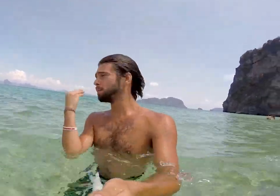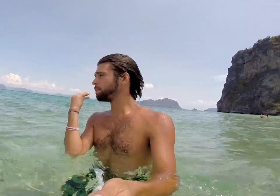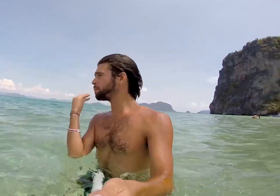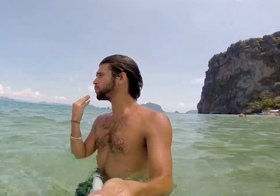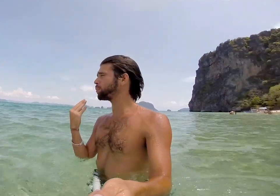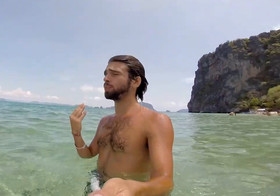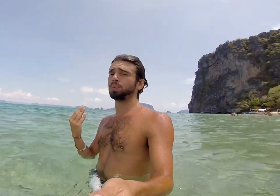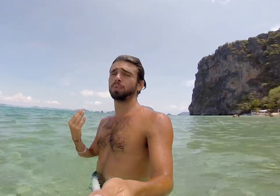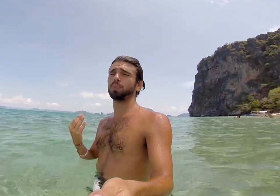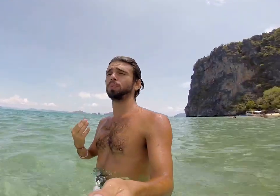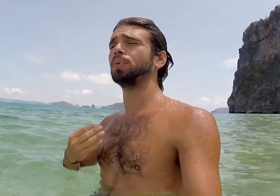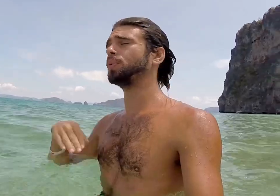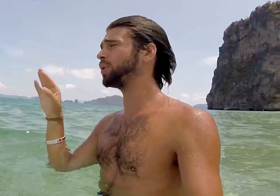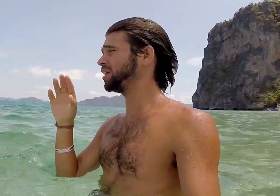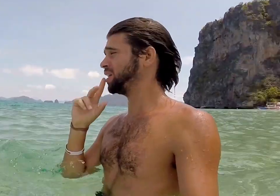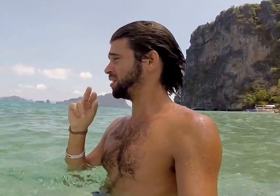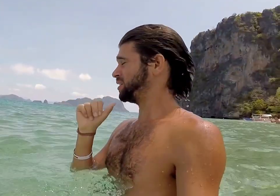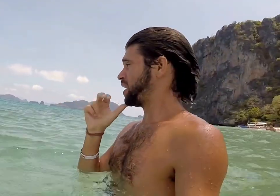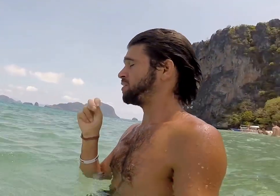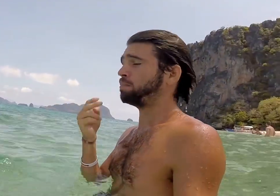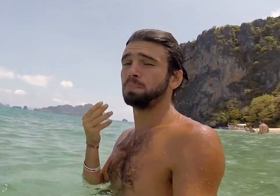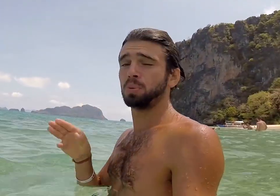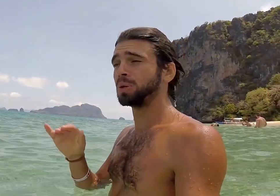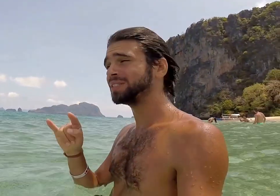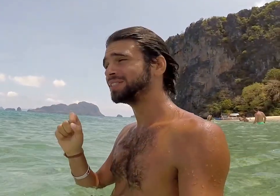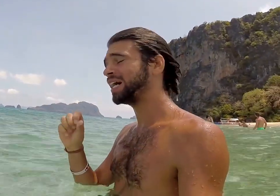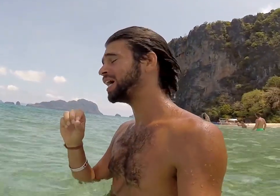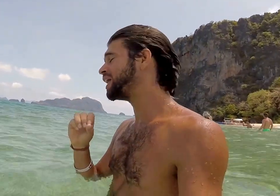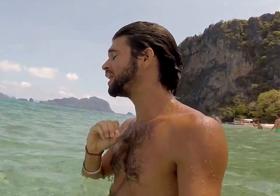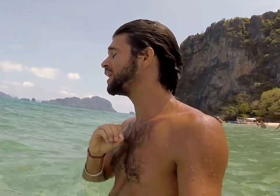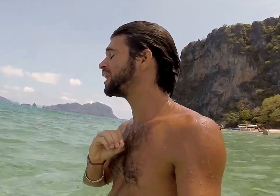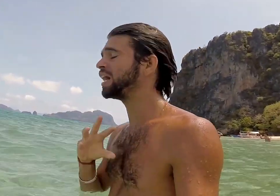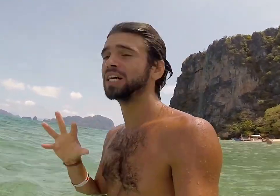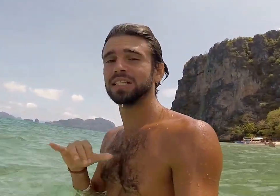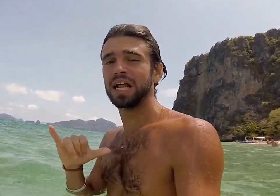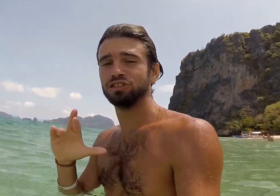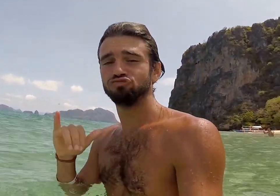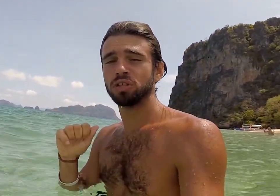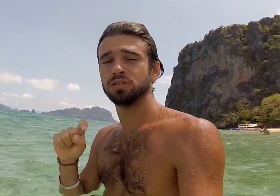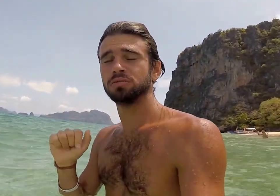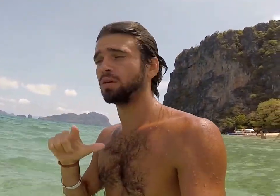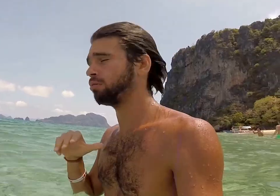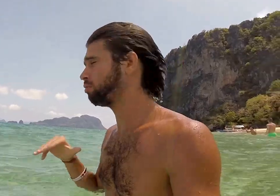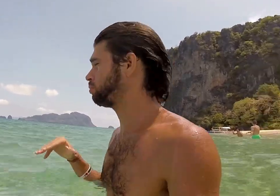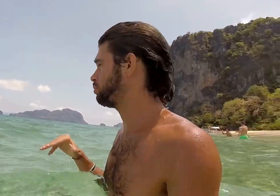It's so blue! Well actually, not blue - it's clear... like crystal!